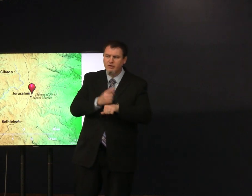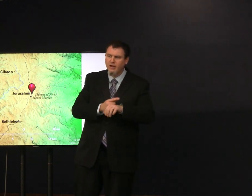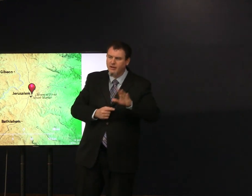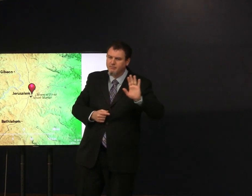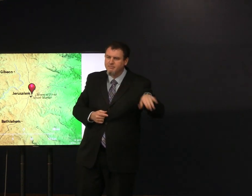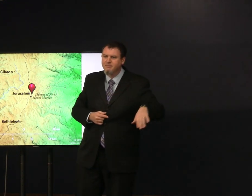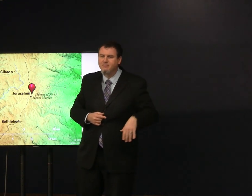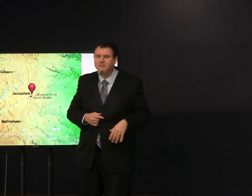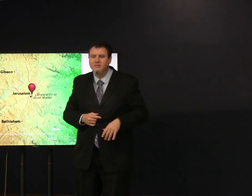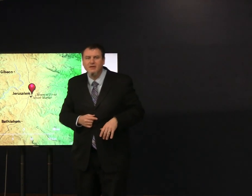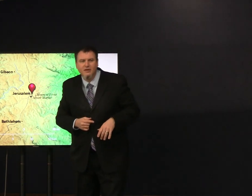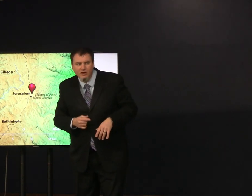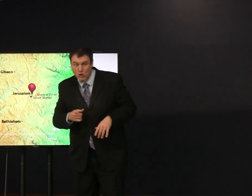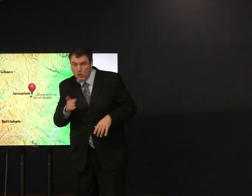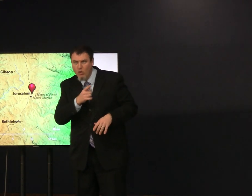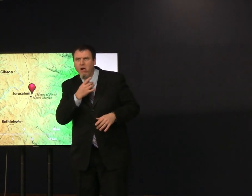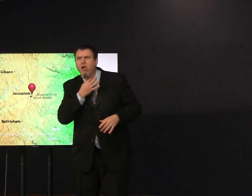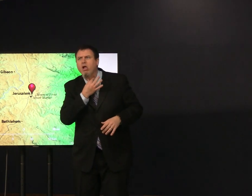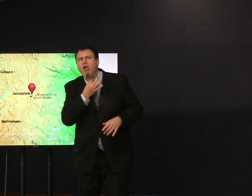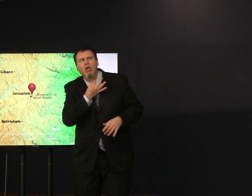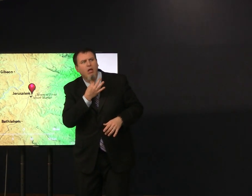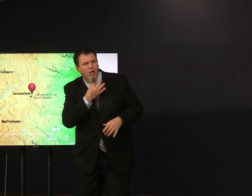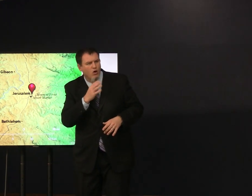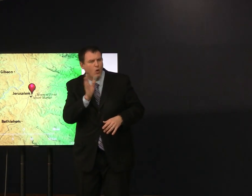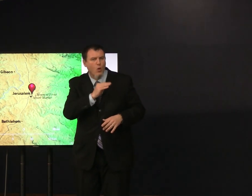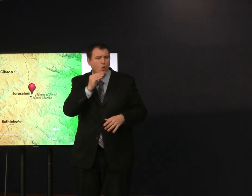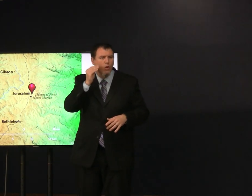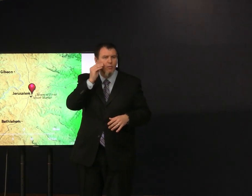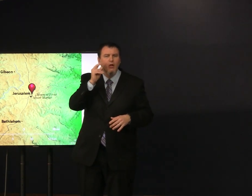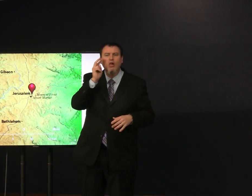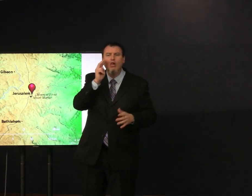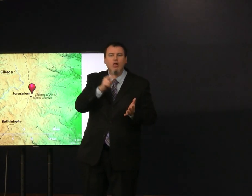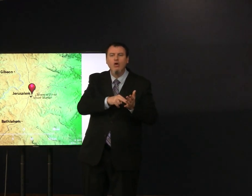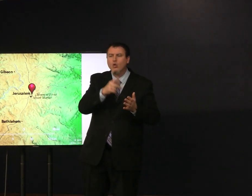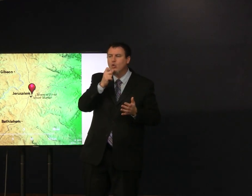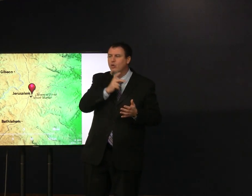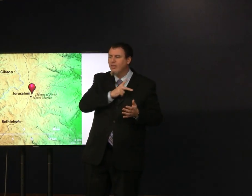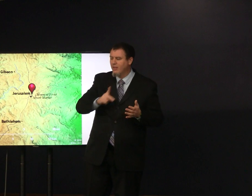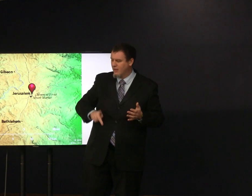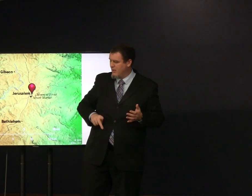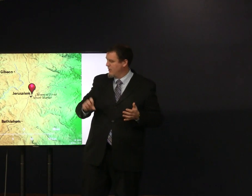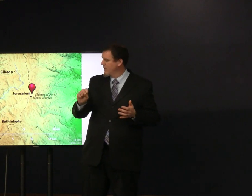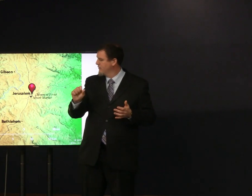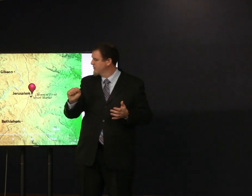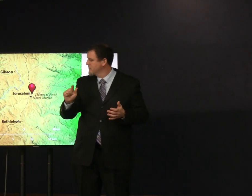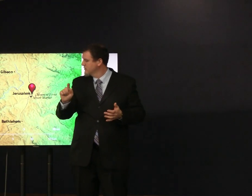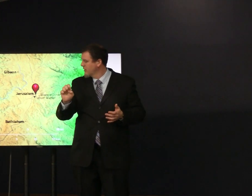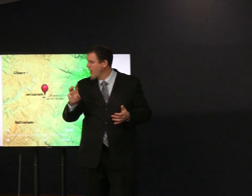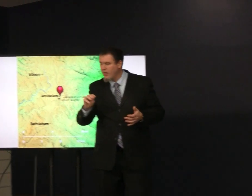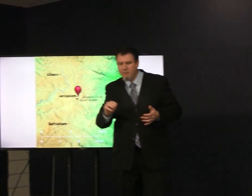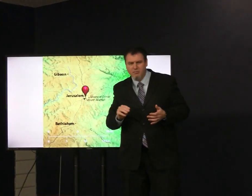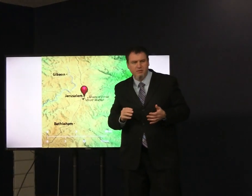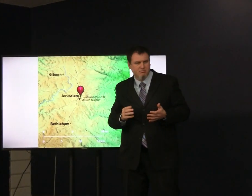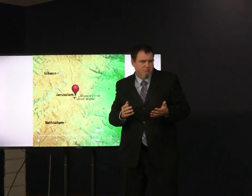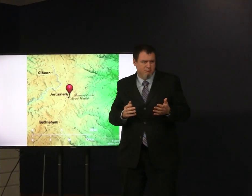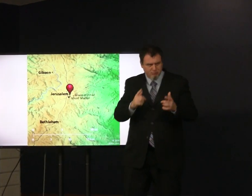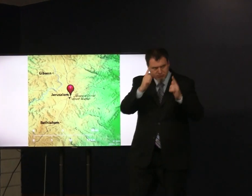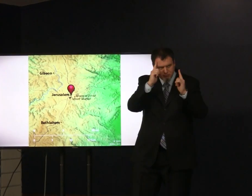that's a story for another day never mind but if you're curious go home and look and see who the king of Salem was